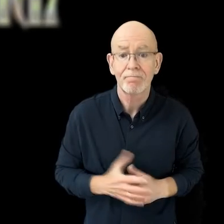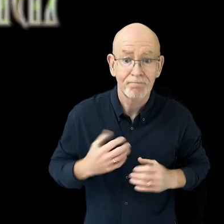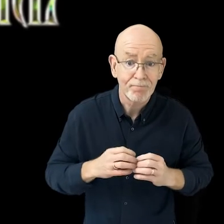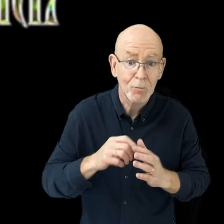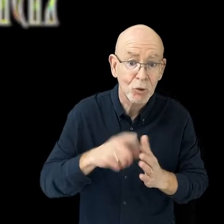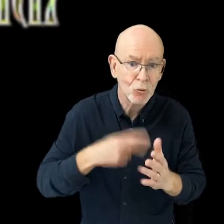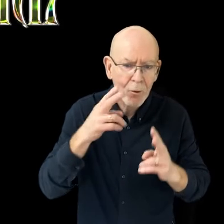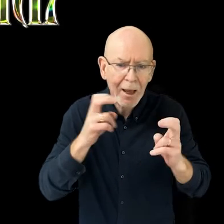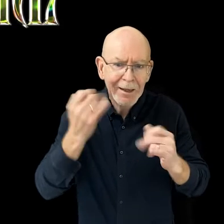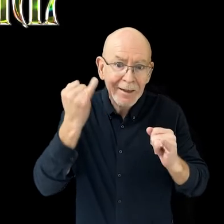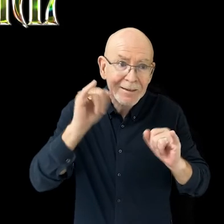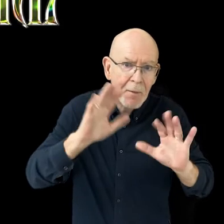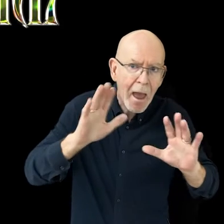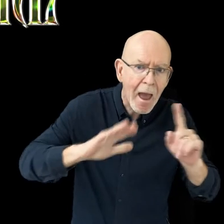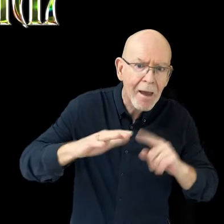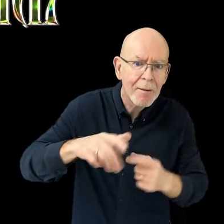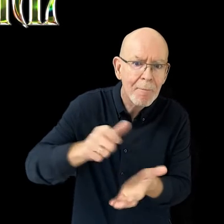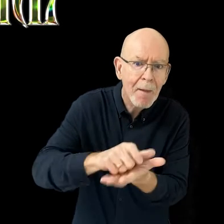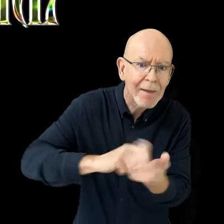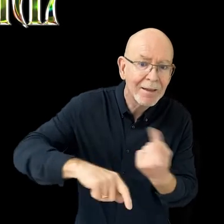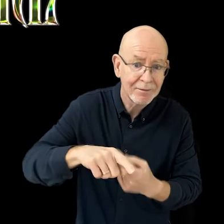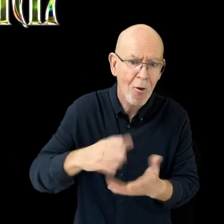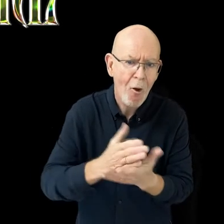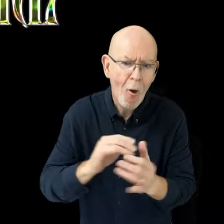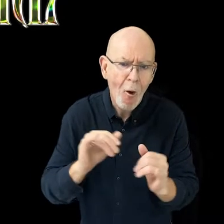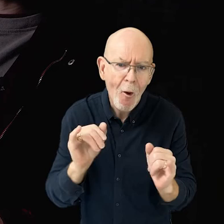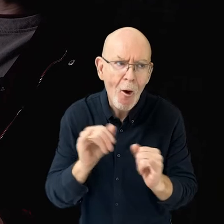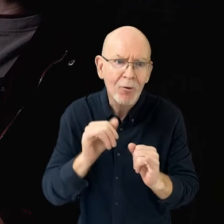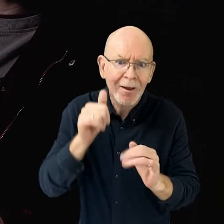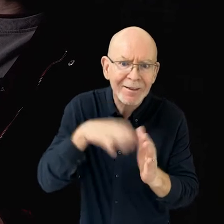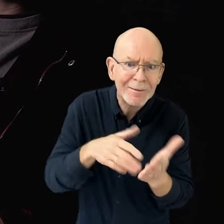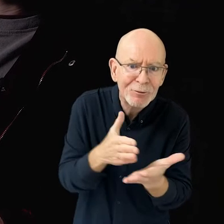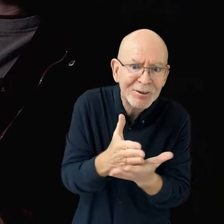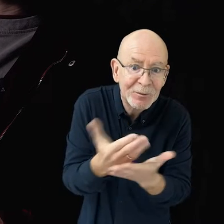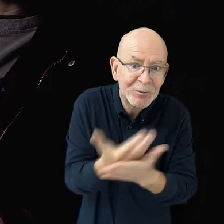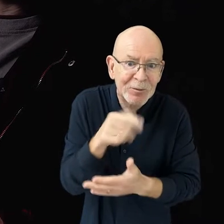So we're working on a project called "The Nightmare Market," which is a new horror experience